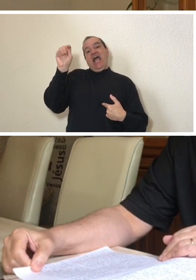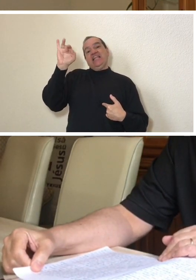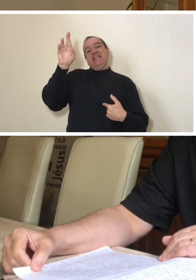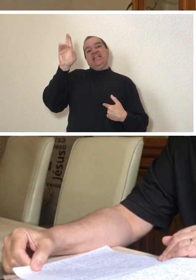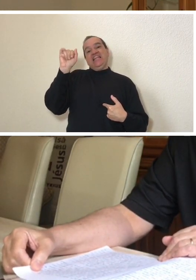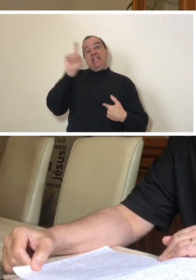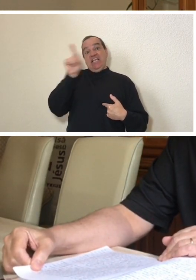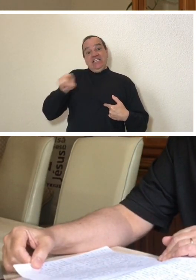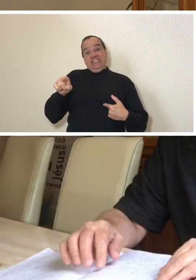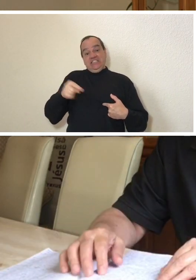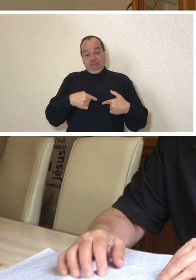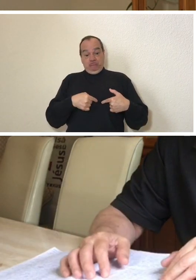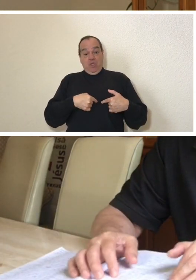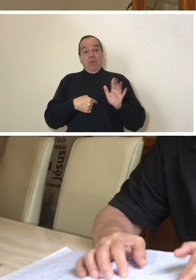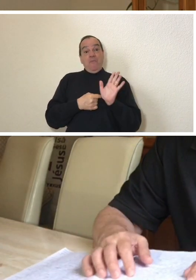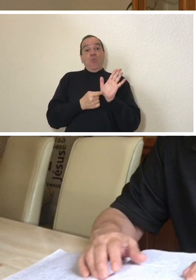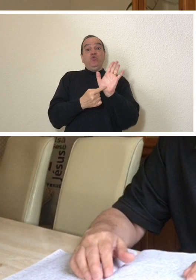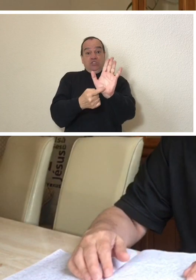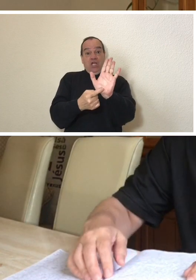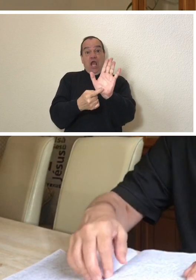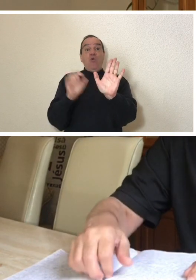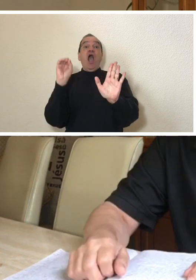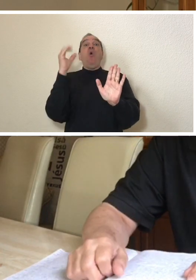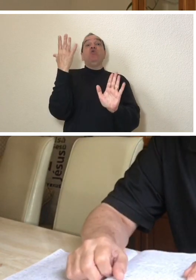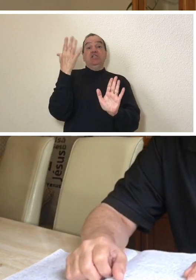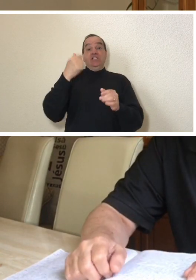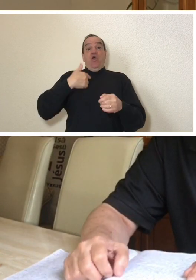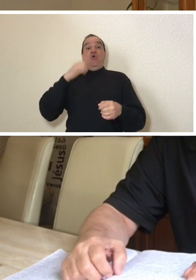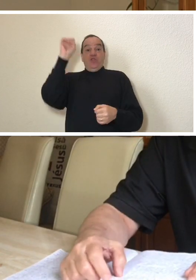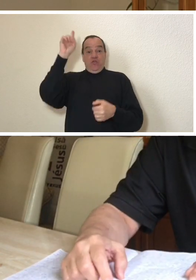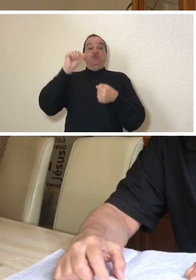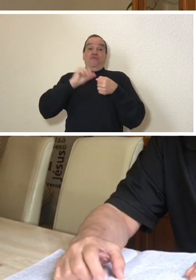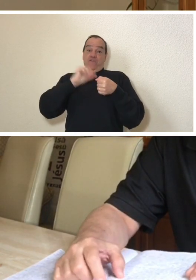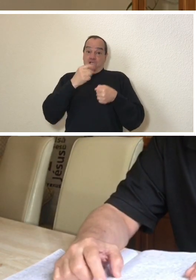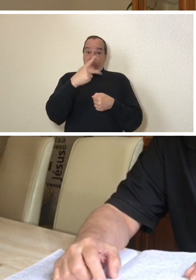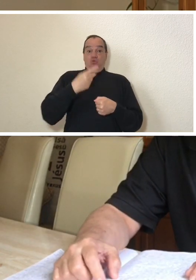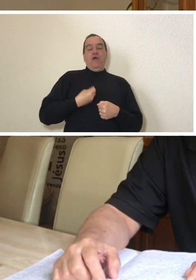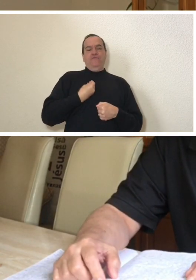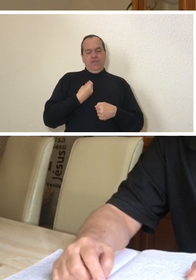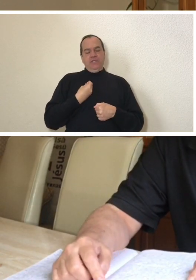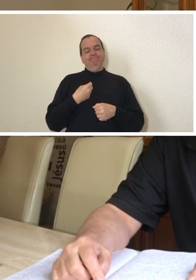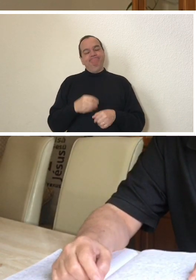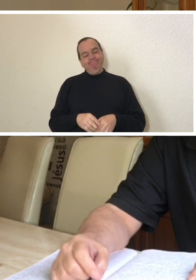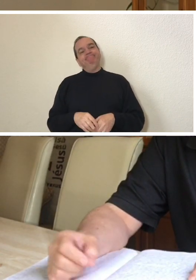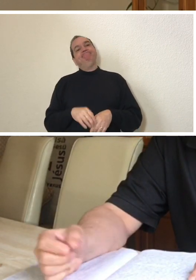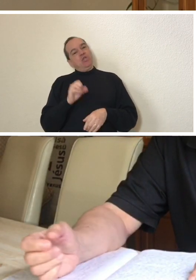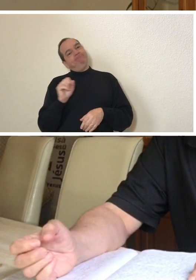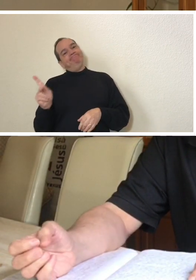for you.I then went to to major surgery with a lot of peace in my heart